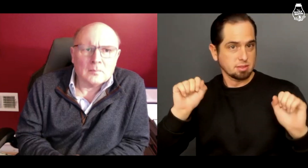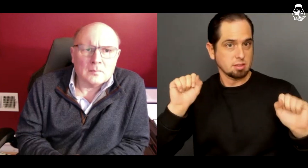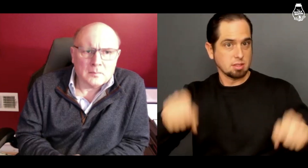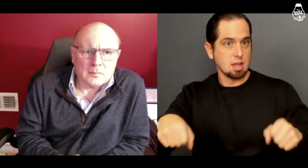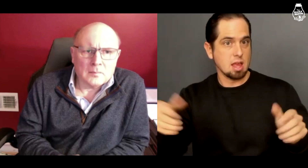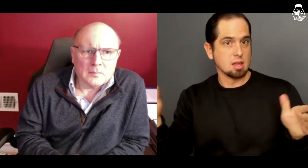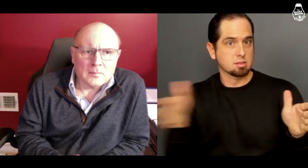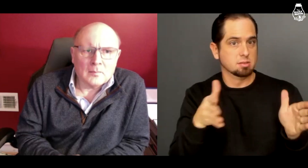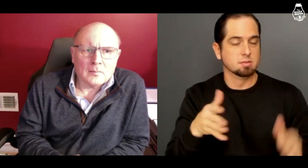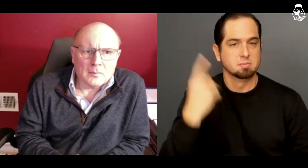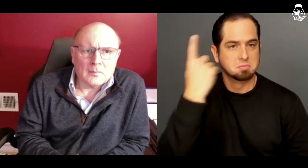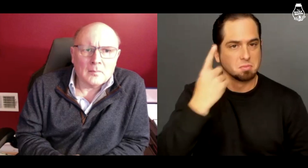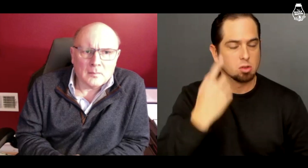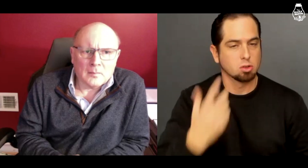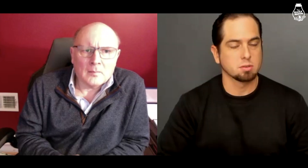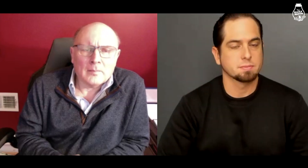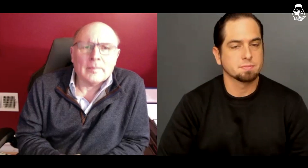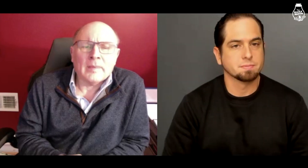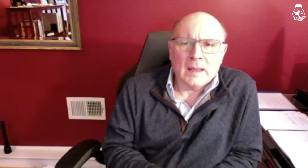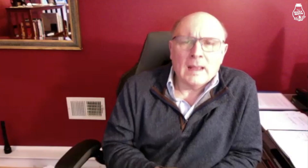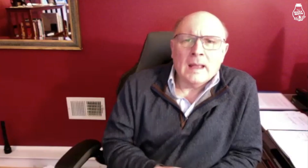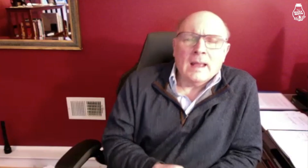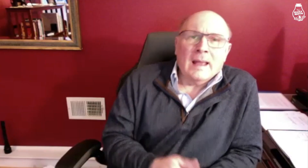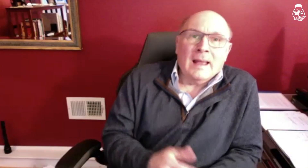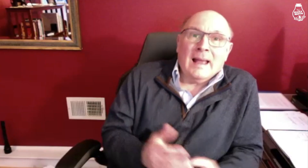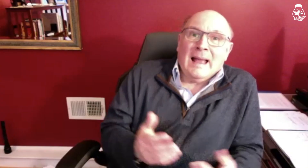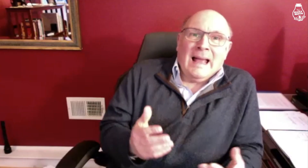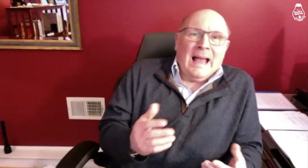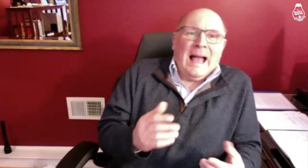Could the sentence be reduced that much?